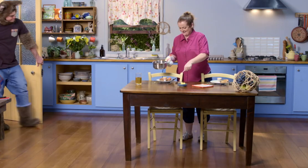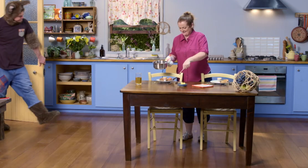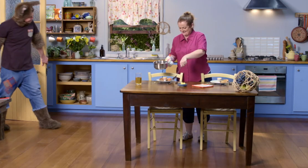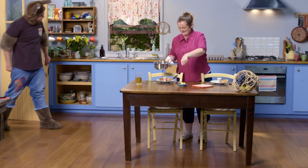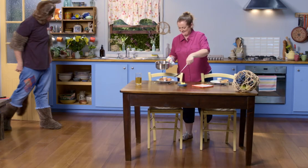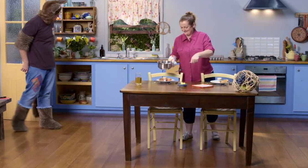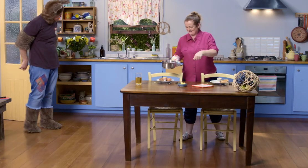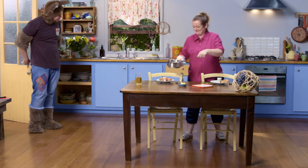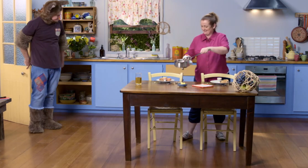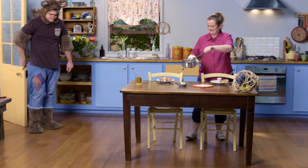Hmm.